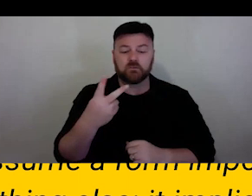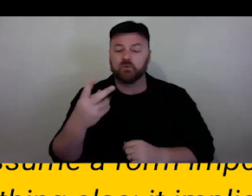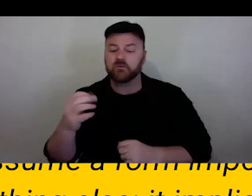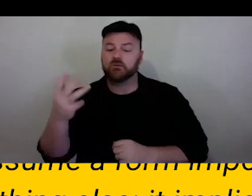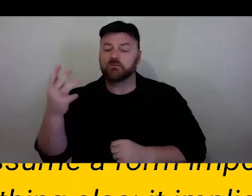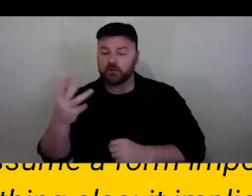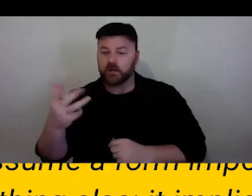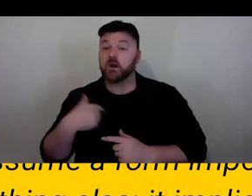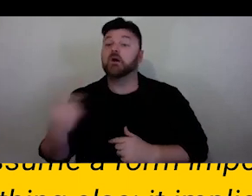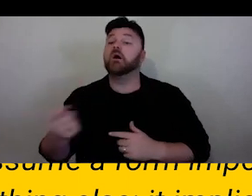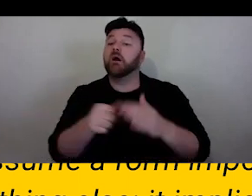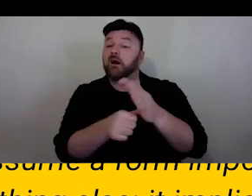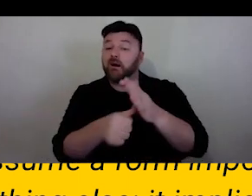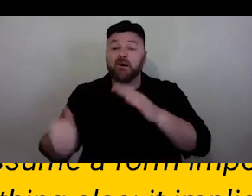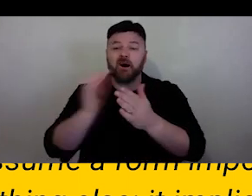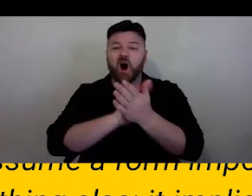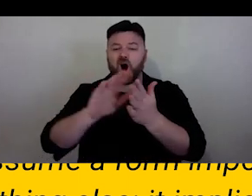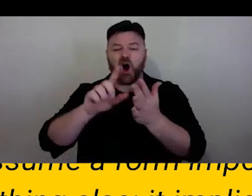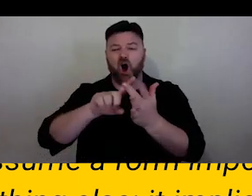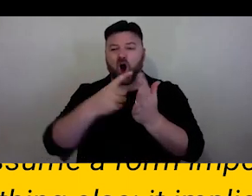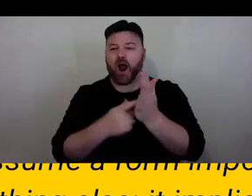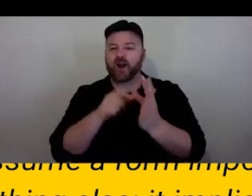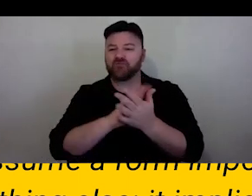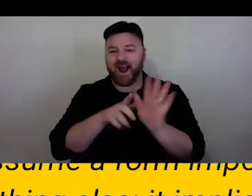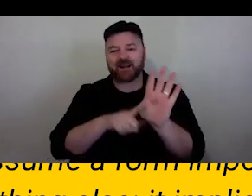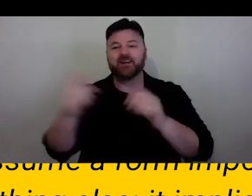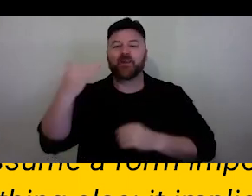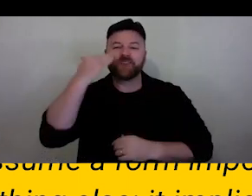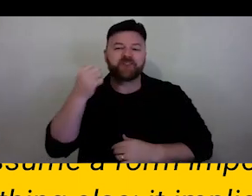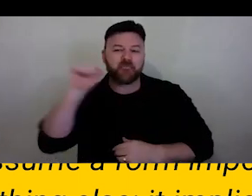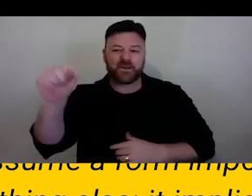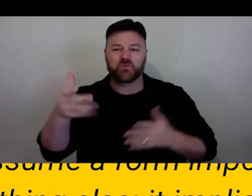anti-hierarchal model with a feminist methodology. So, with came